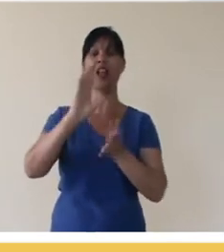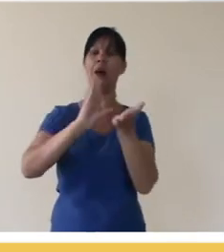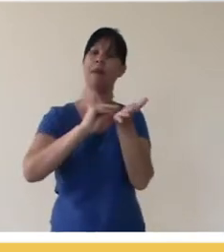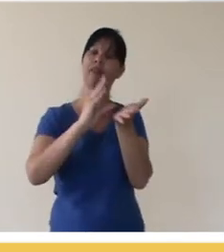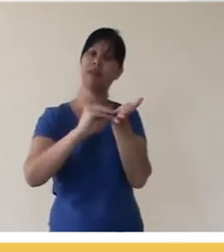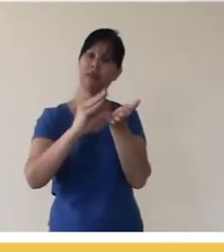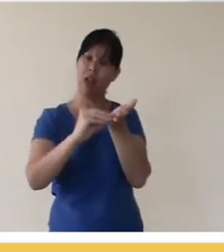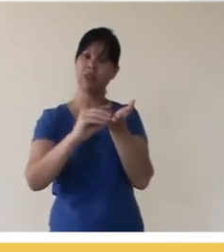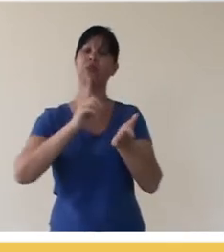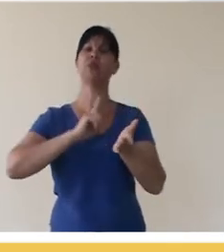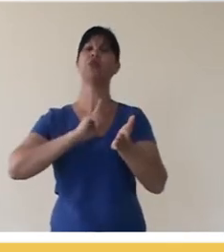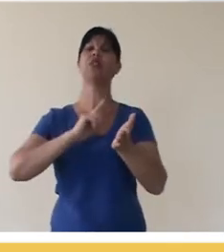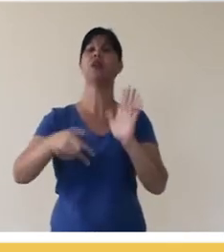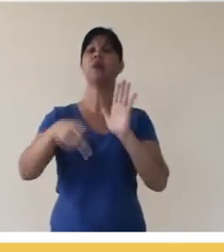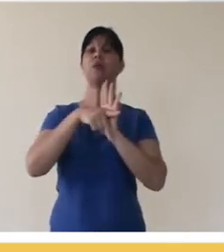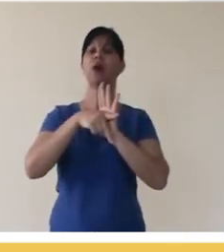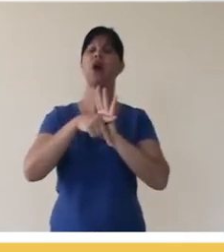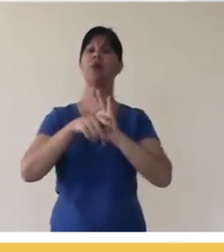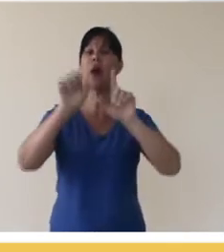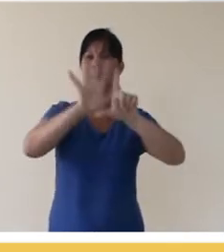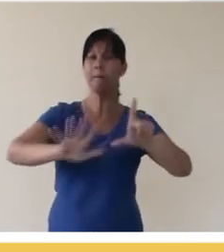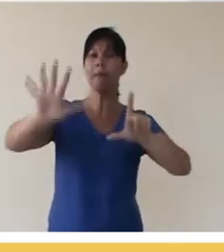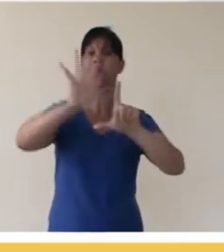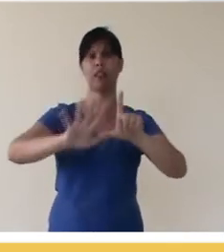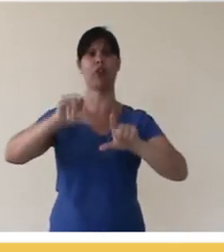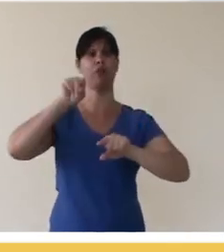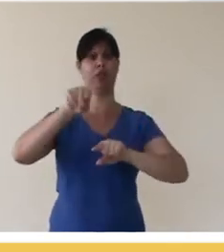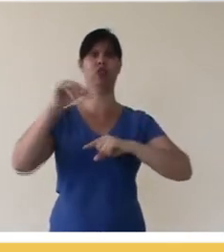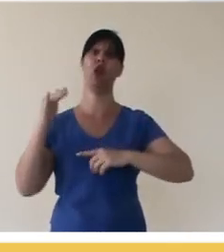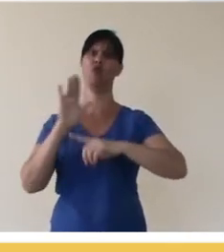metadata, in the video description on the platform itself, which is a significant